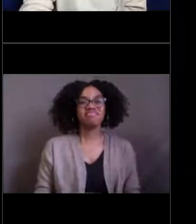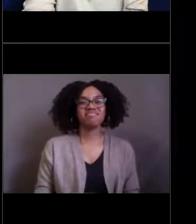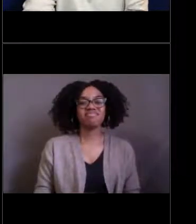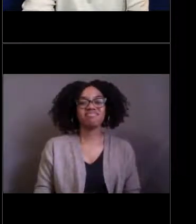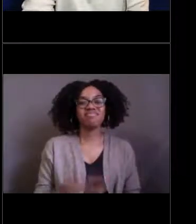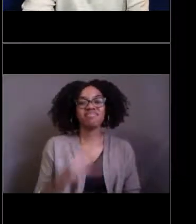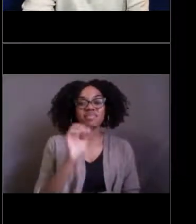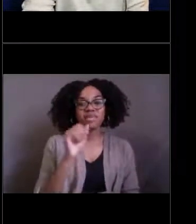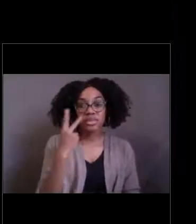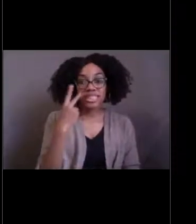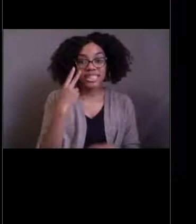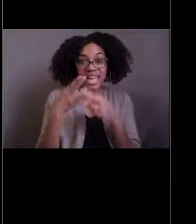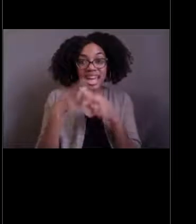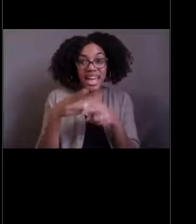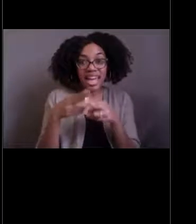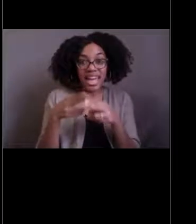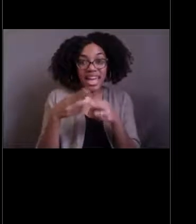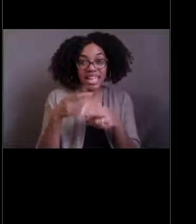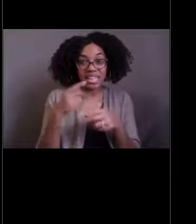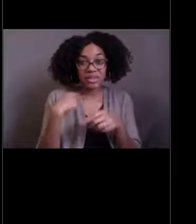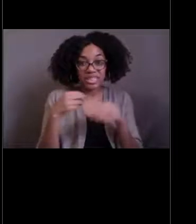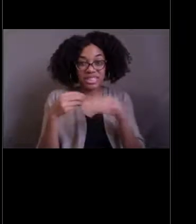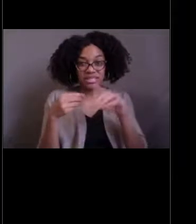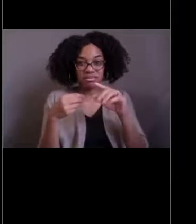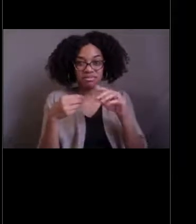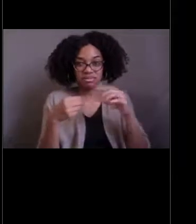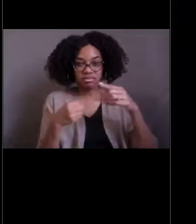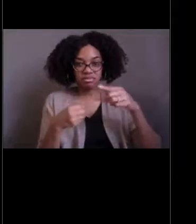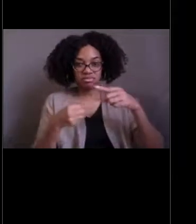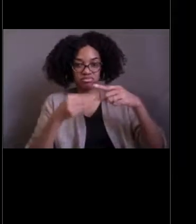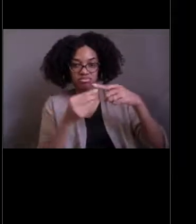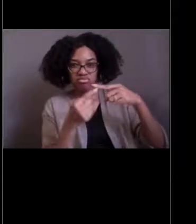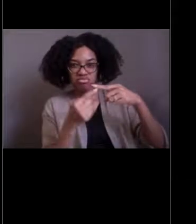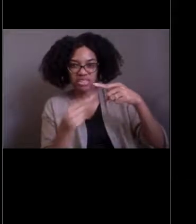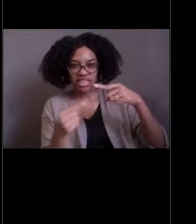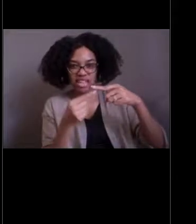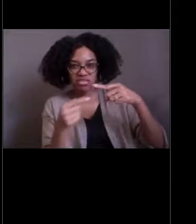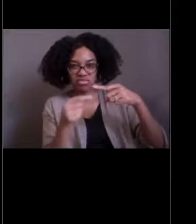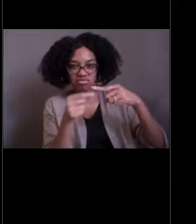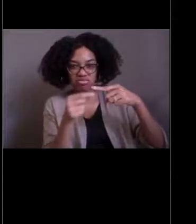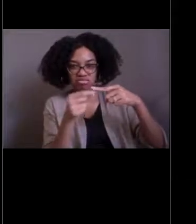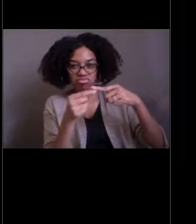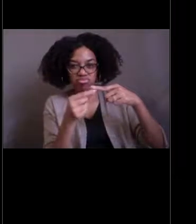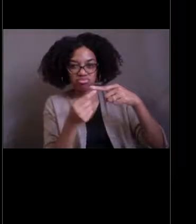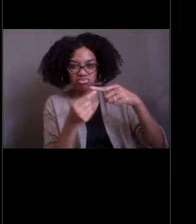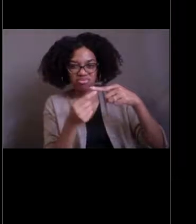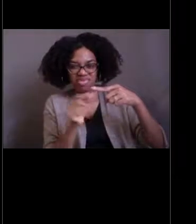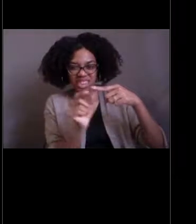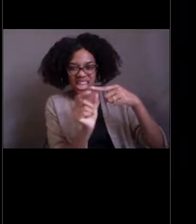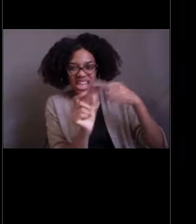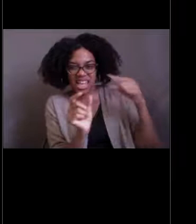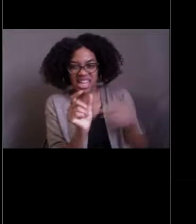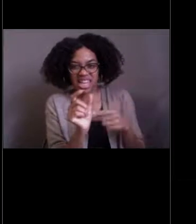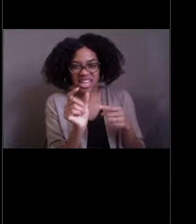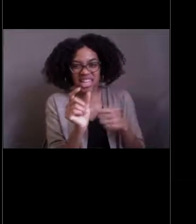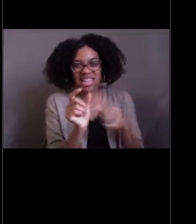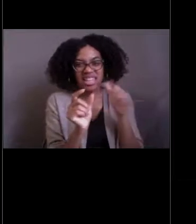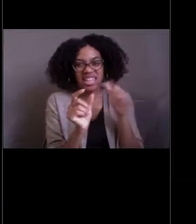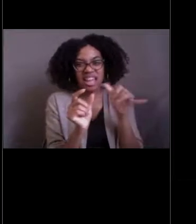actually a parasitic barnacle called a rhizocephalan, which is a very, very long word that took me more than a day